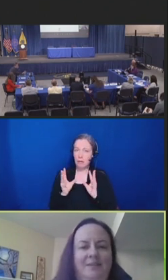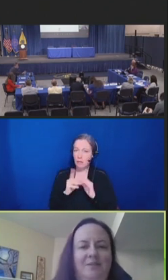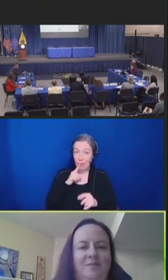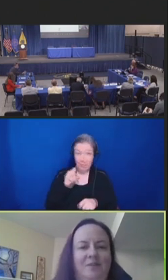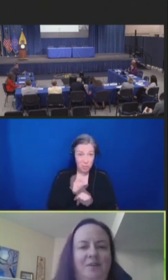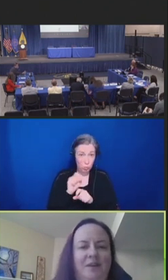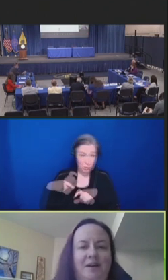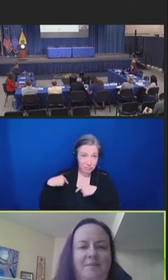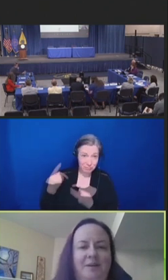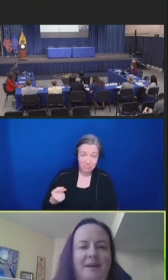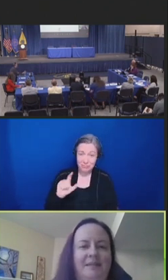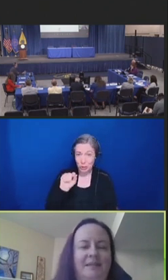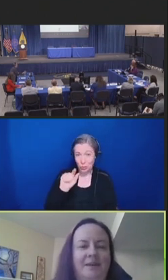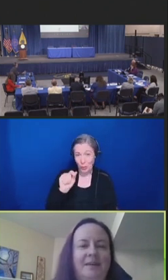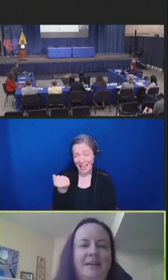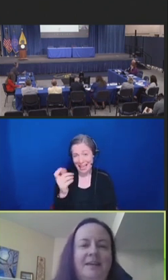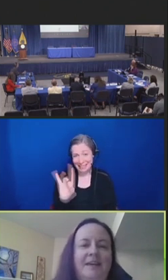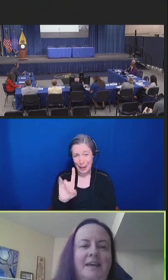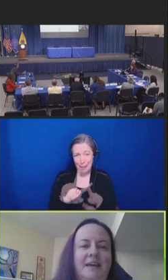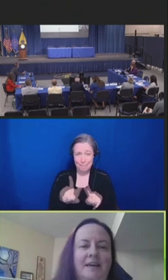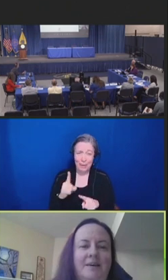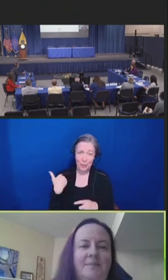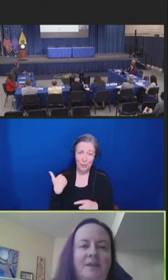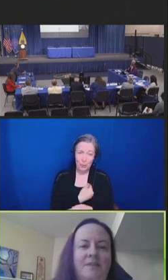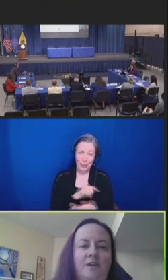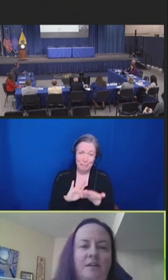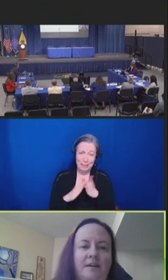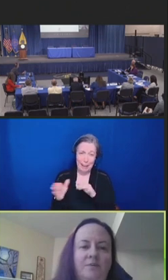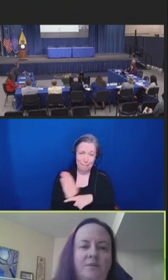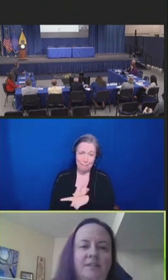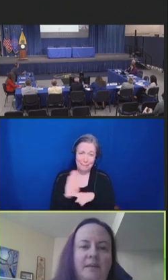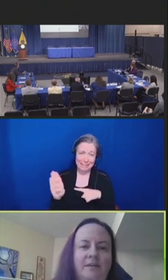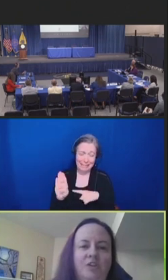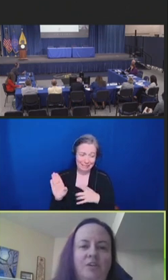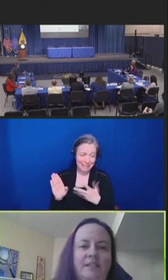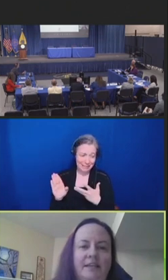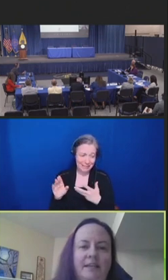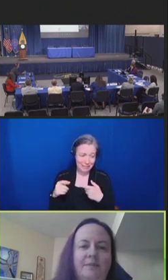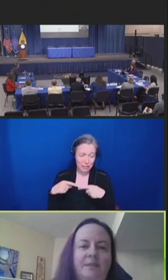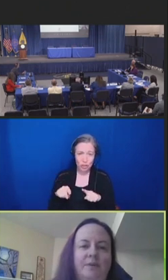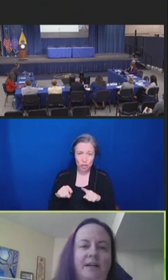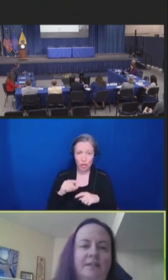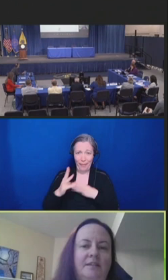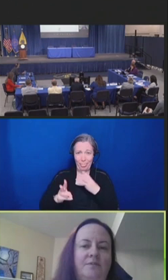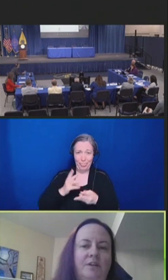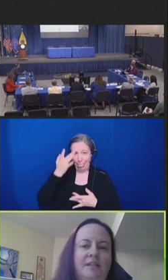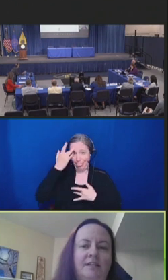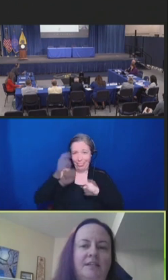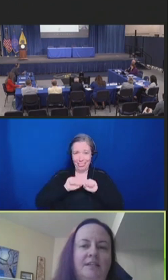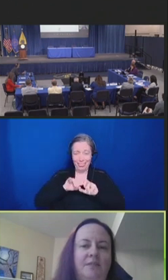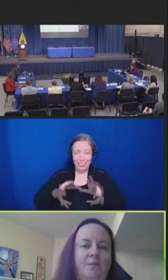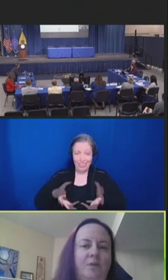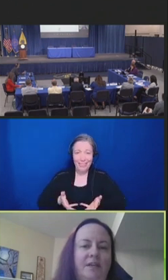over, the pandemic. The guidelines were established to articulate best practices for conducting and reporting